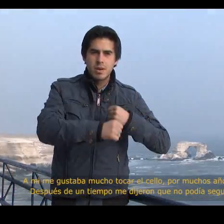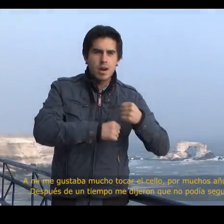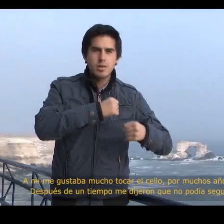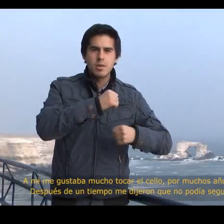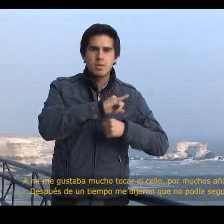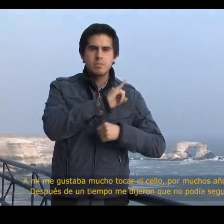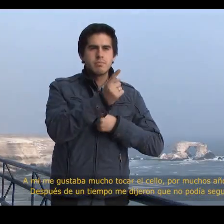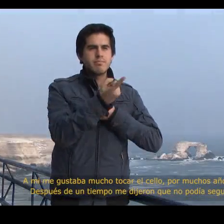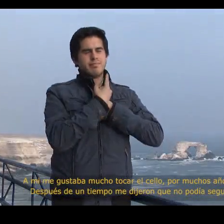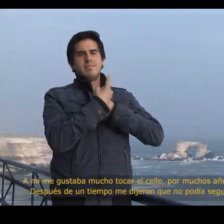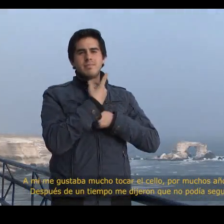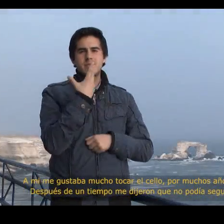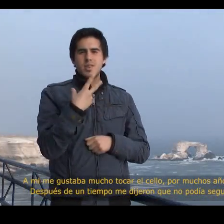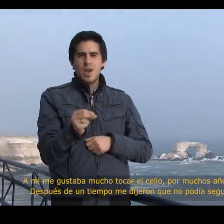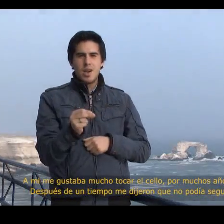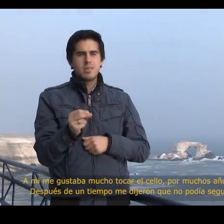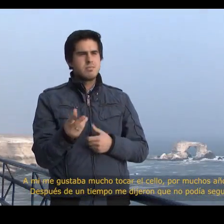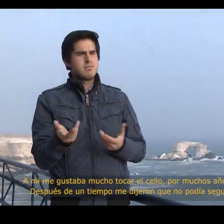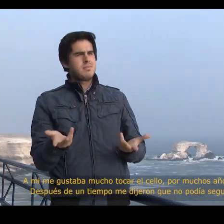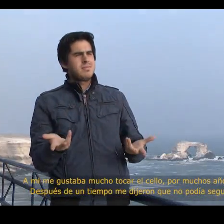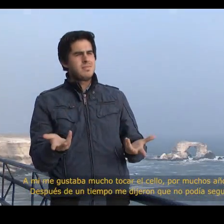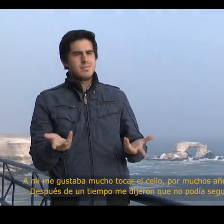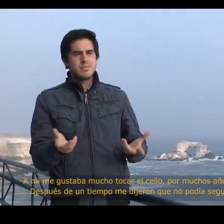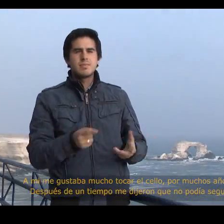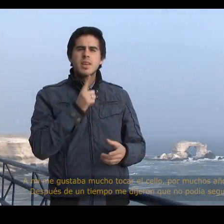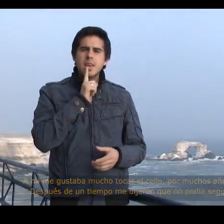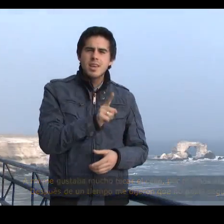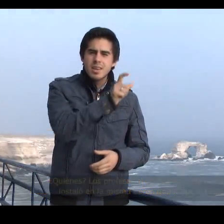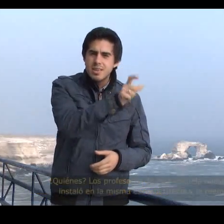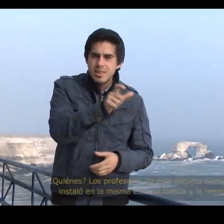After some time, however, I was told I couldn’t continue to play the cello.